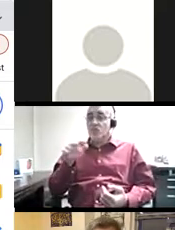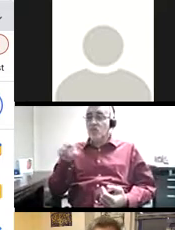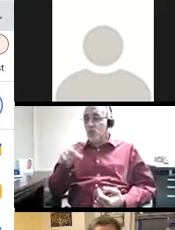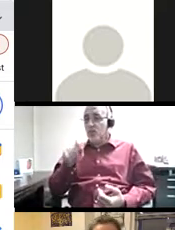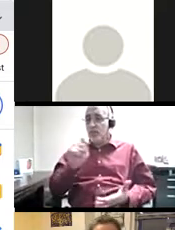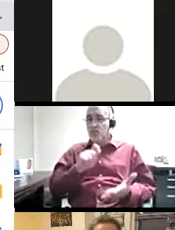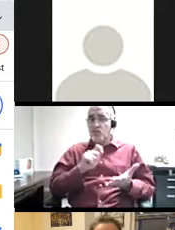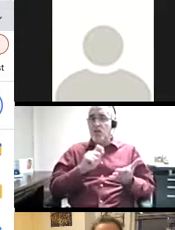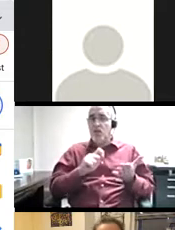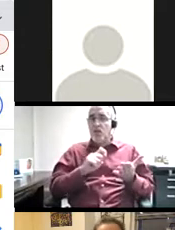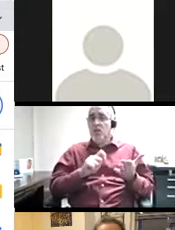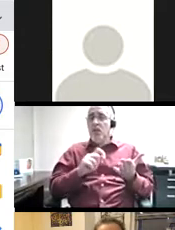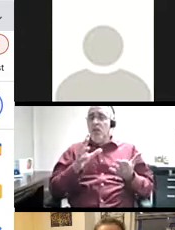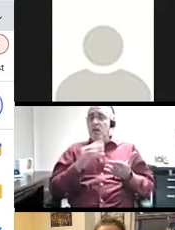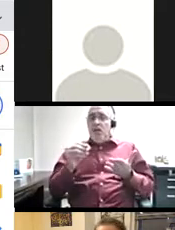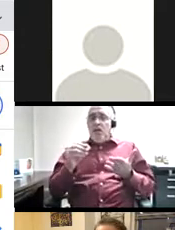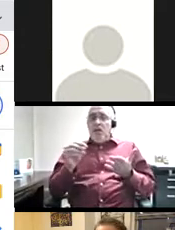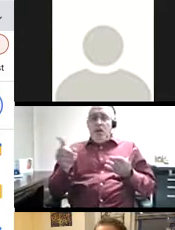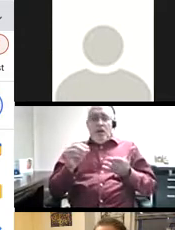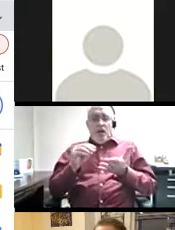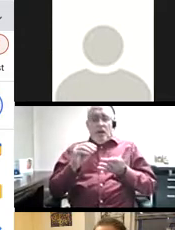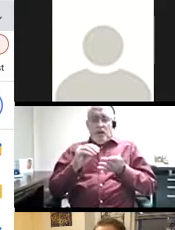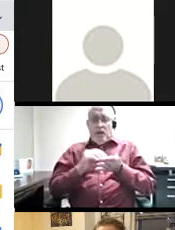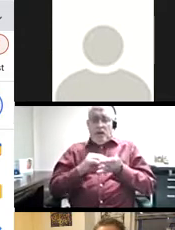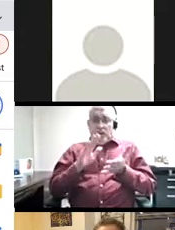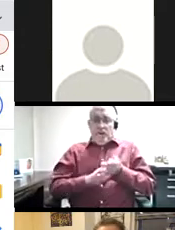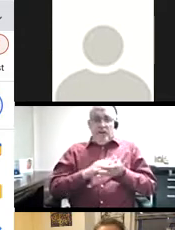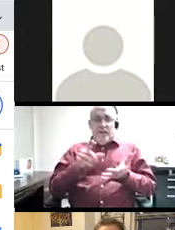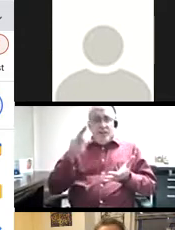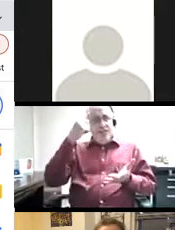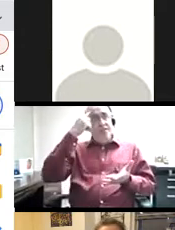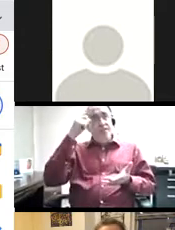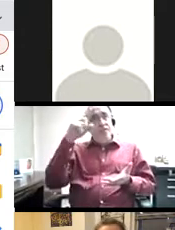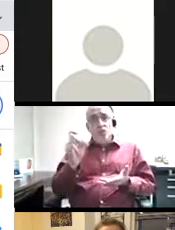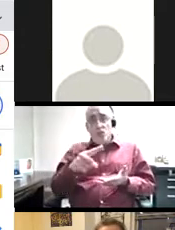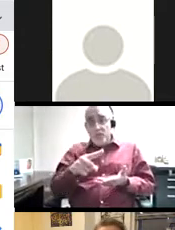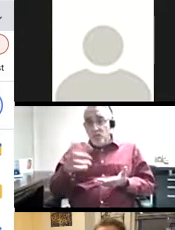some material that you have to physically write with and to just write down a question you might